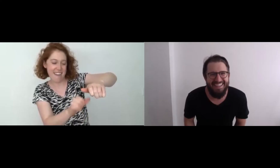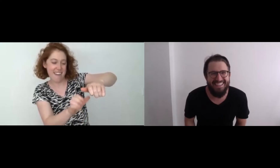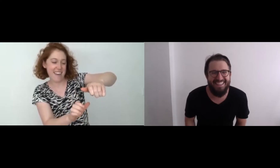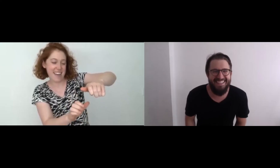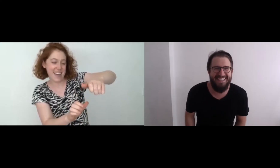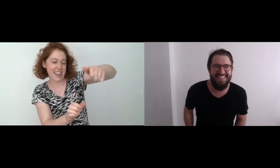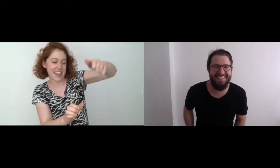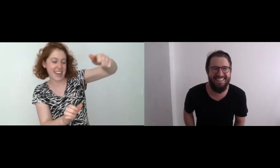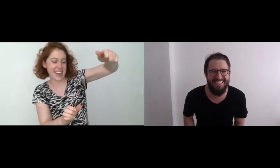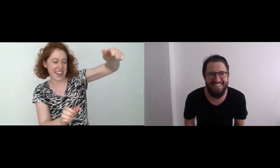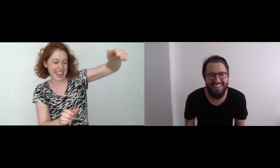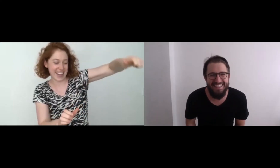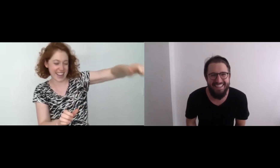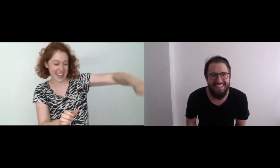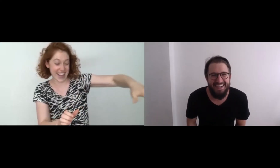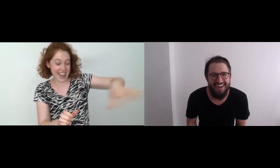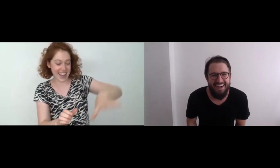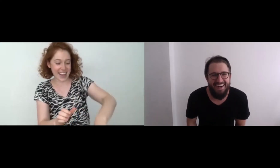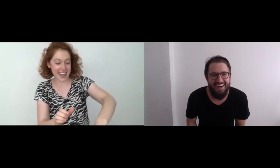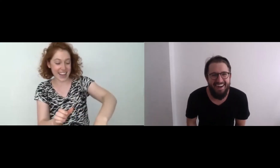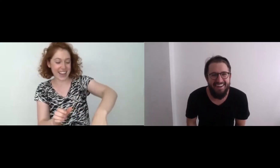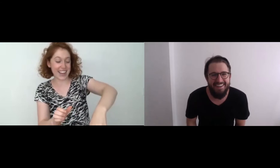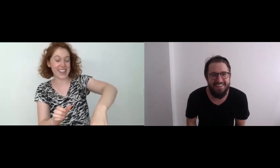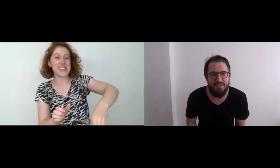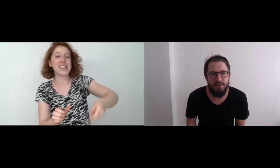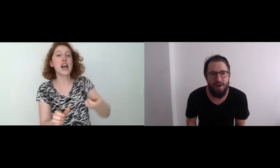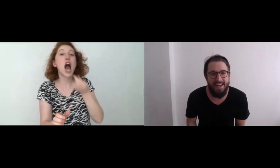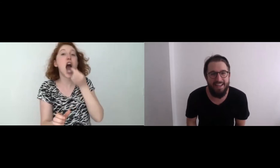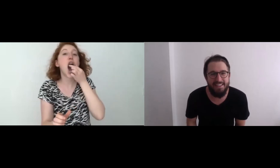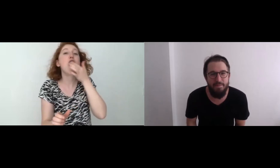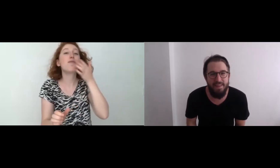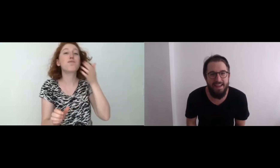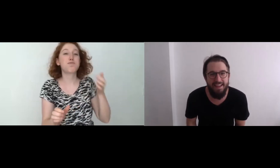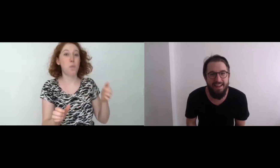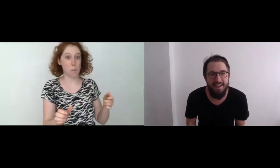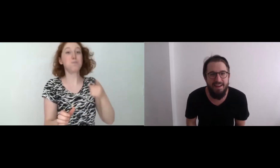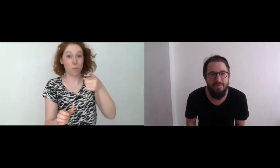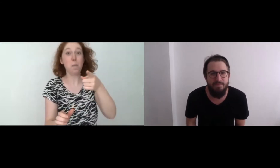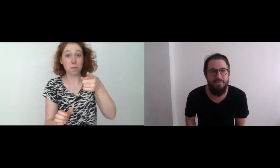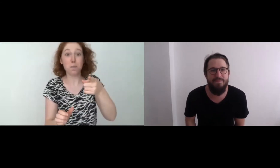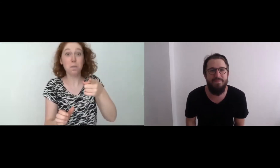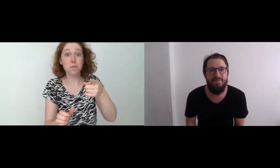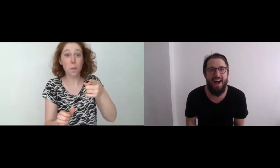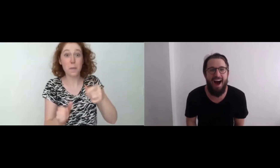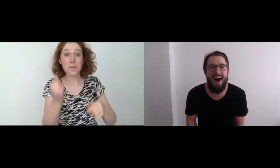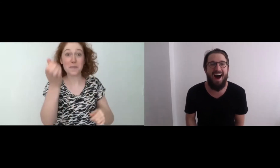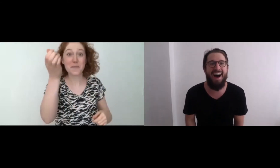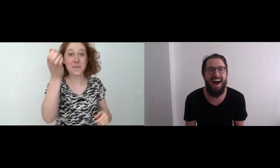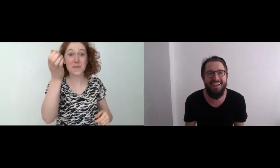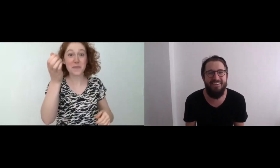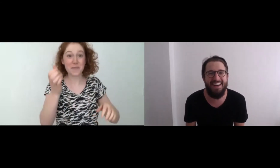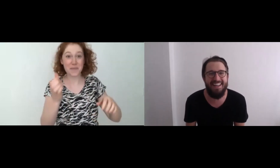She's... She's grating something? Hmmm... Ah, I know what it is: